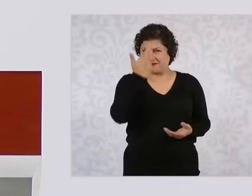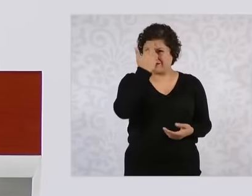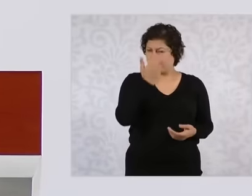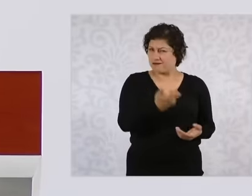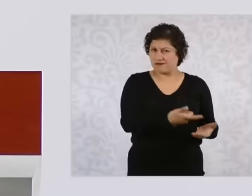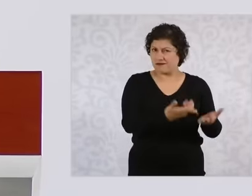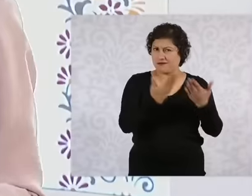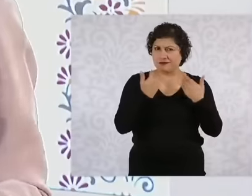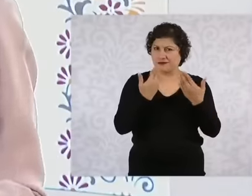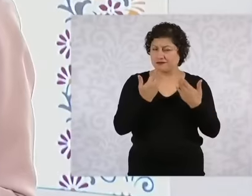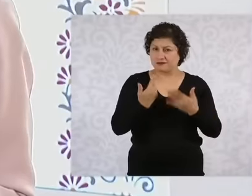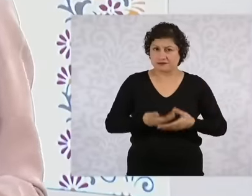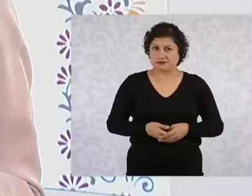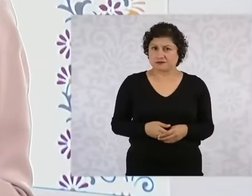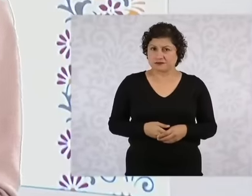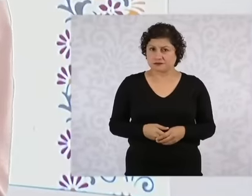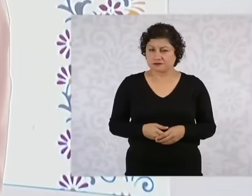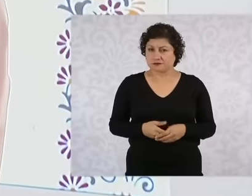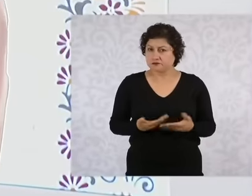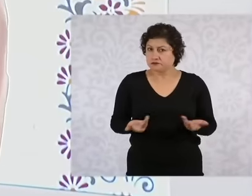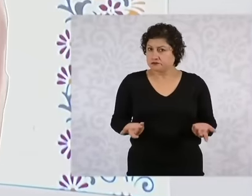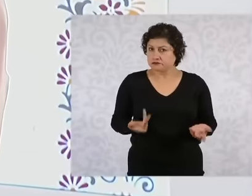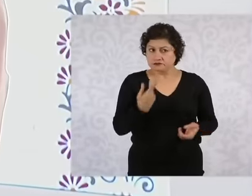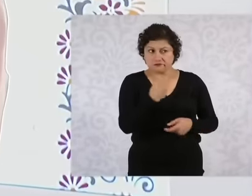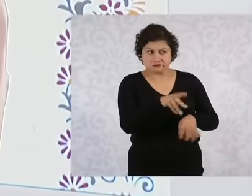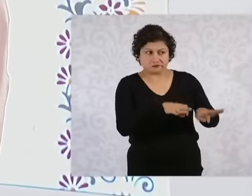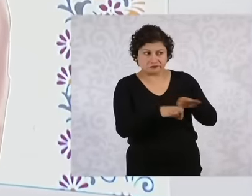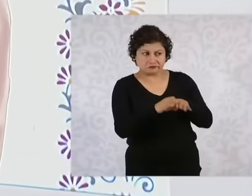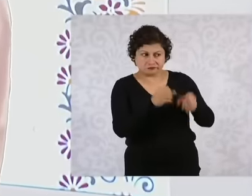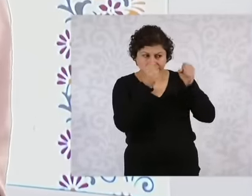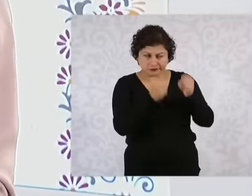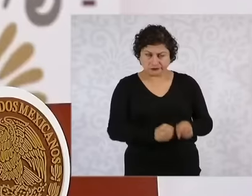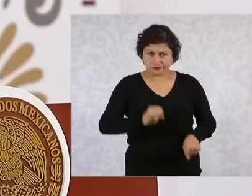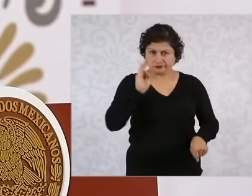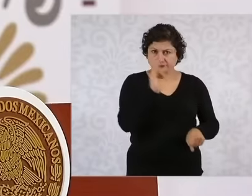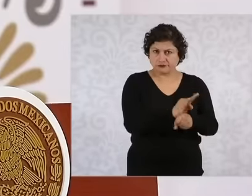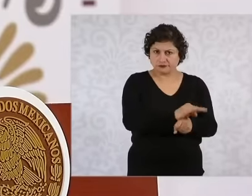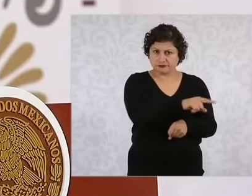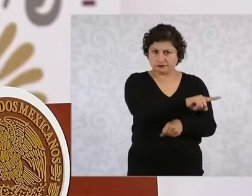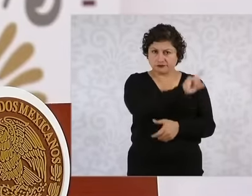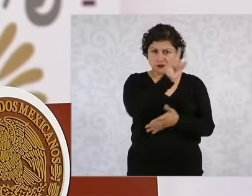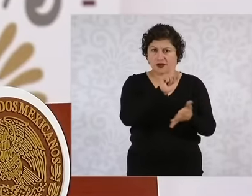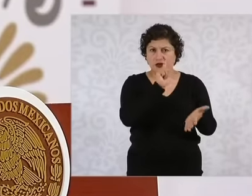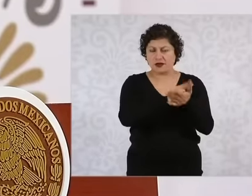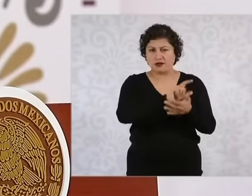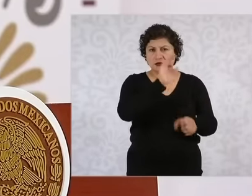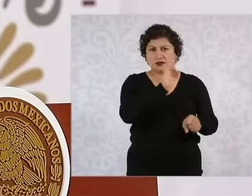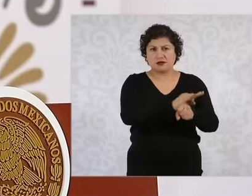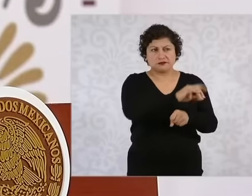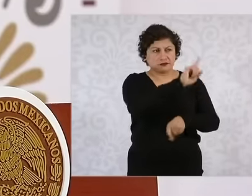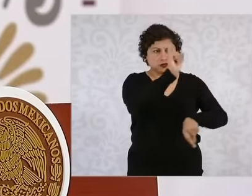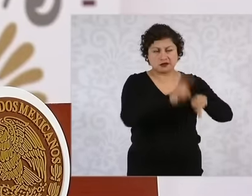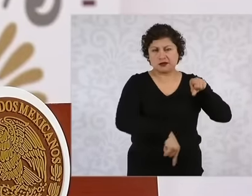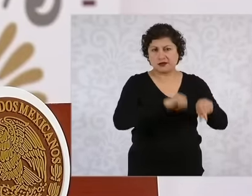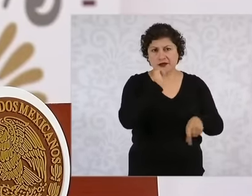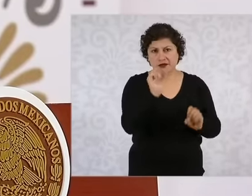compensation, etc. If it is something that already They have established because they have to continue giving them